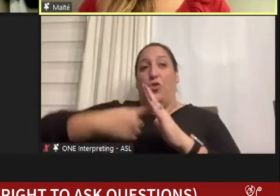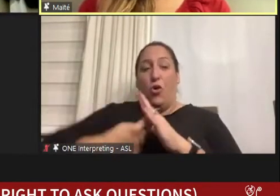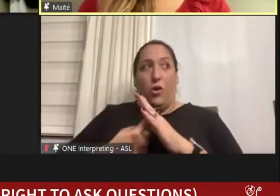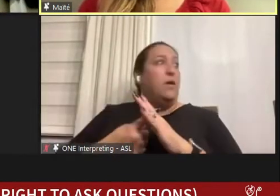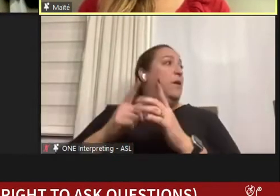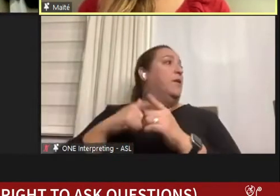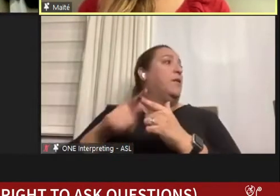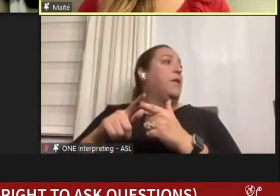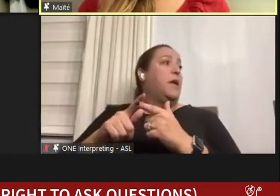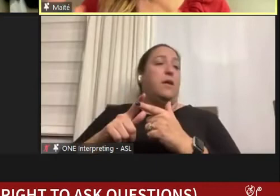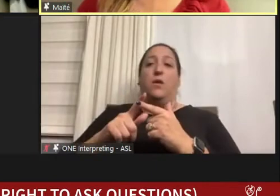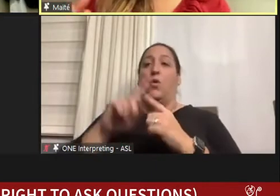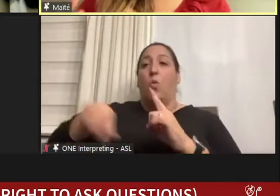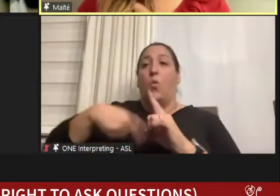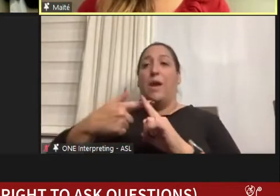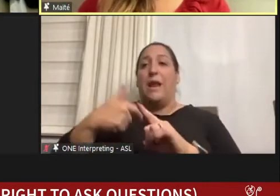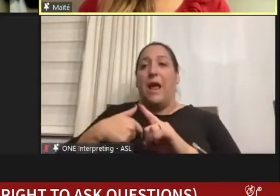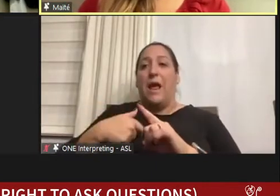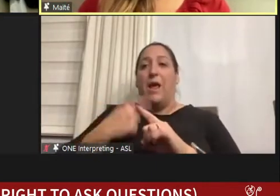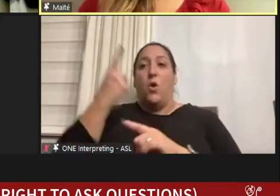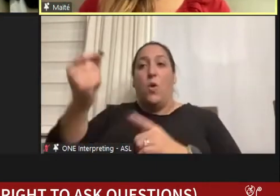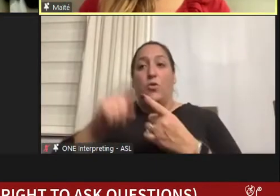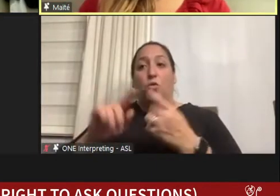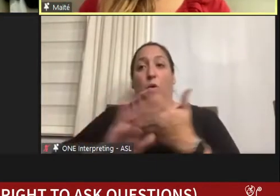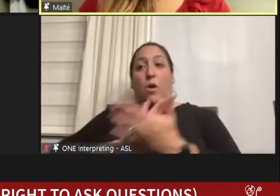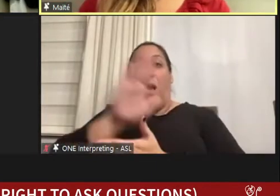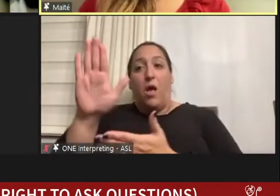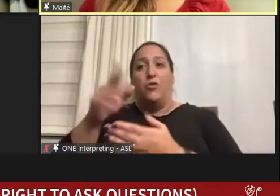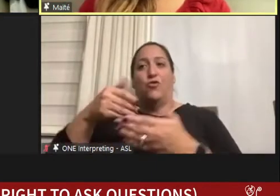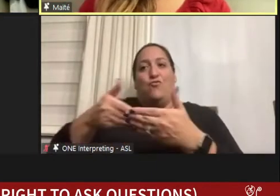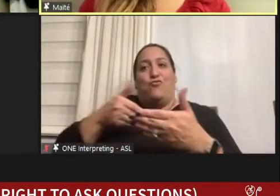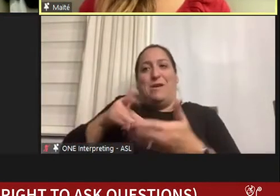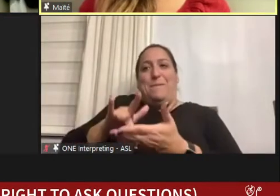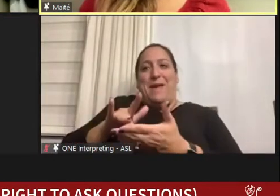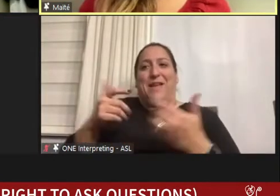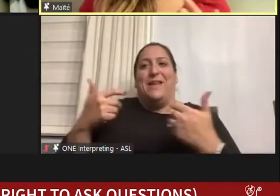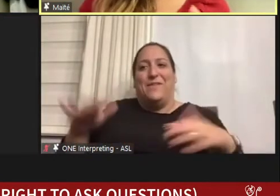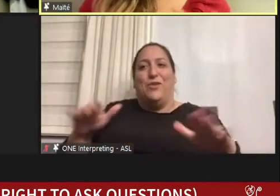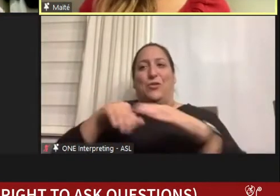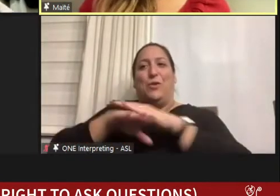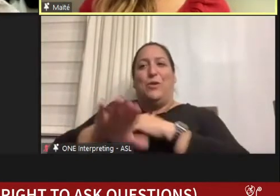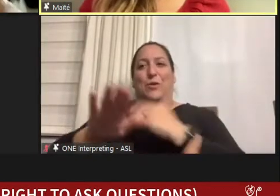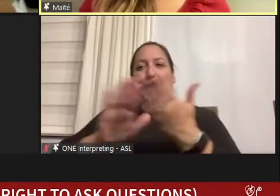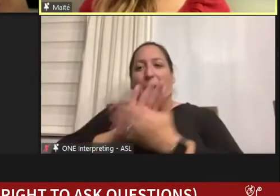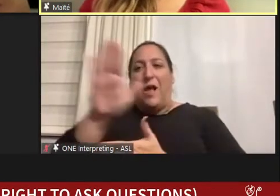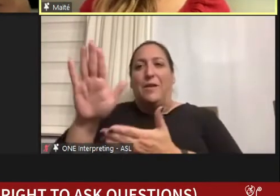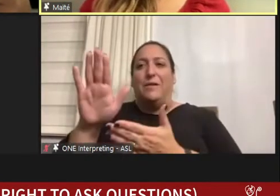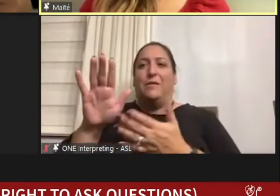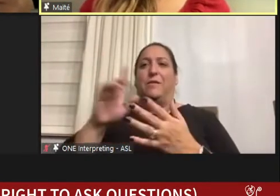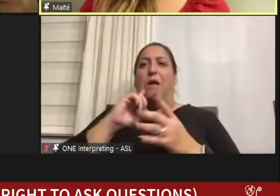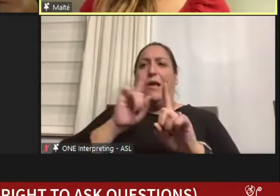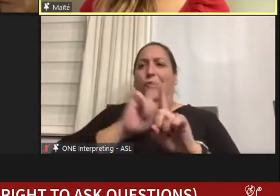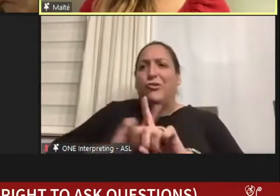when I went to college, being premed, and did a lot of shadowing and volunteering,